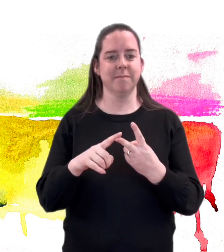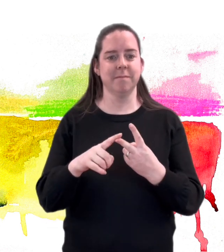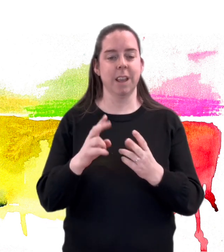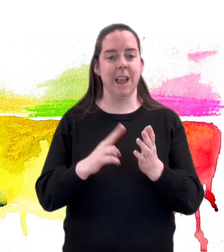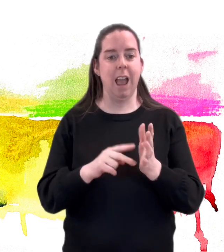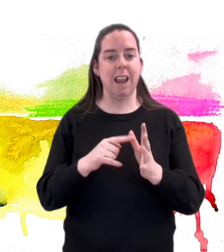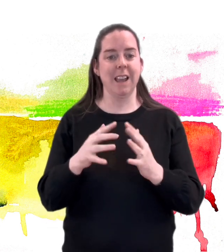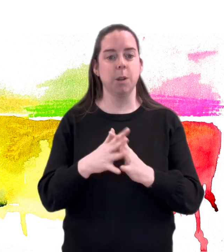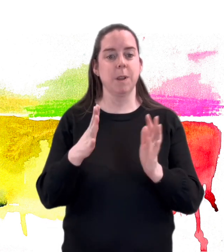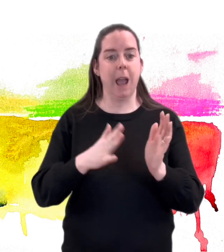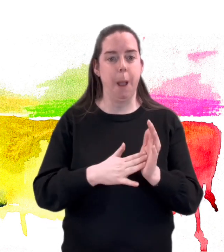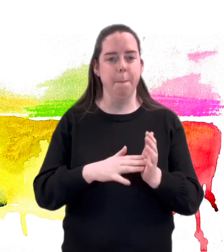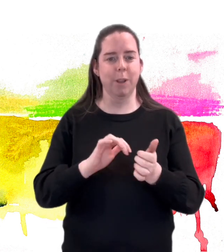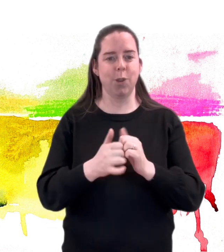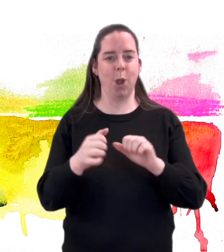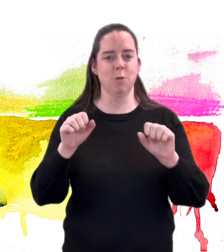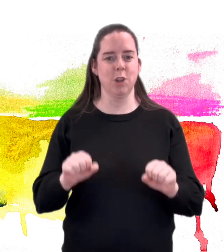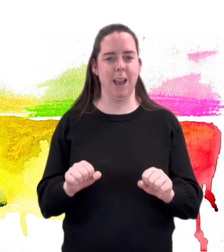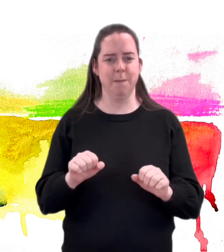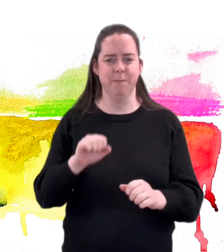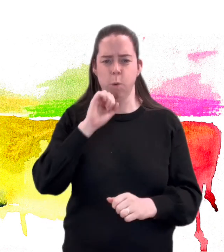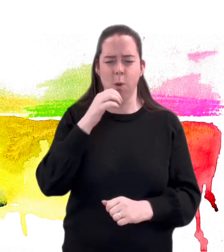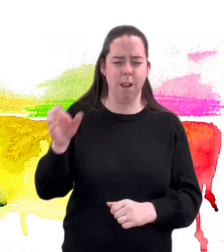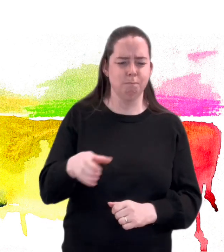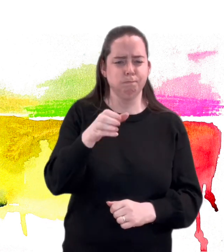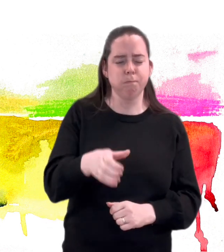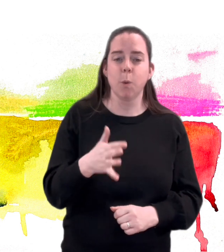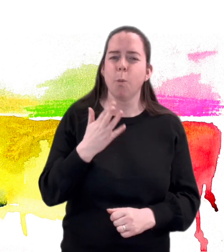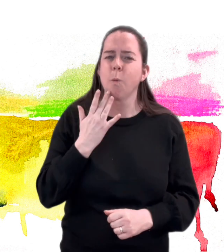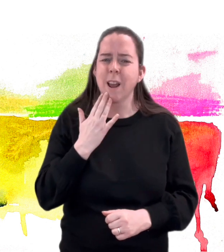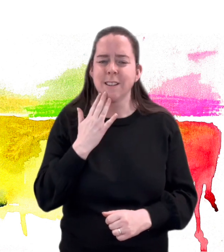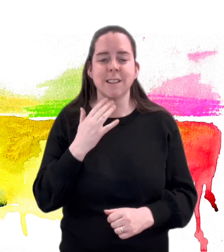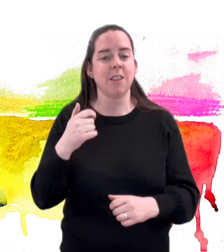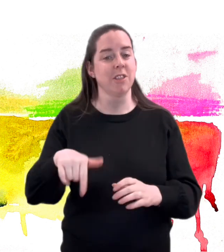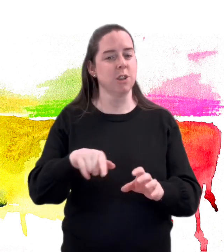NAWM co-chair: appointed in the new year.